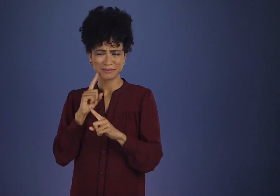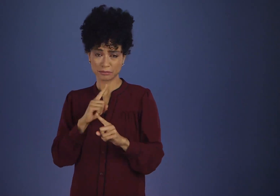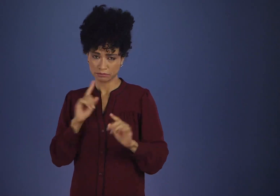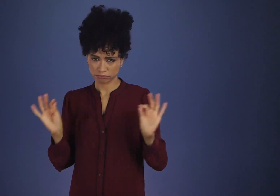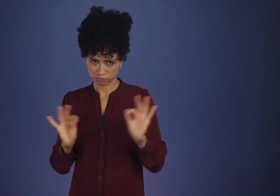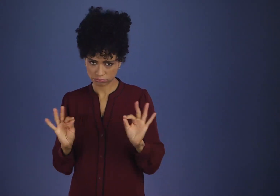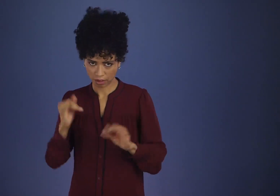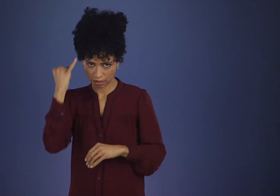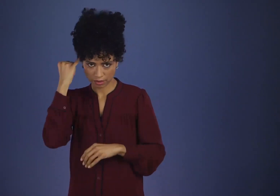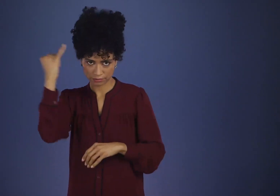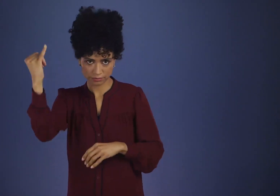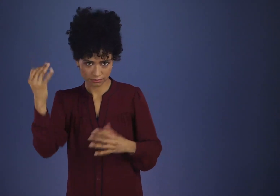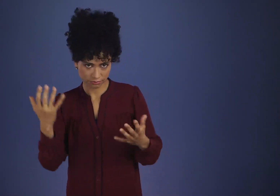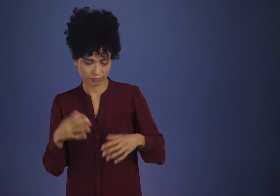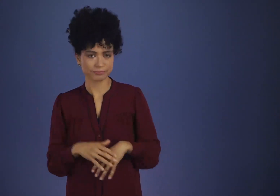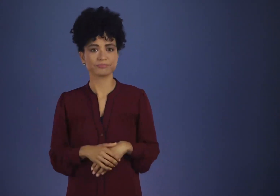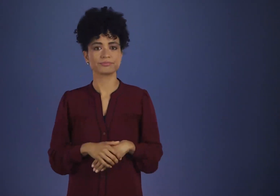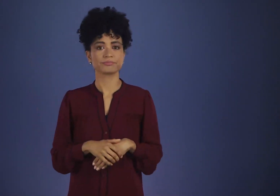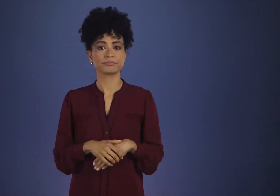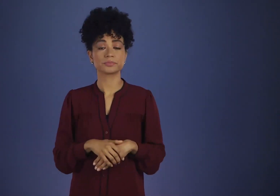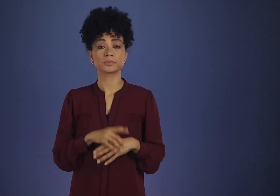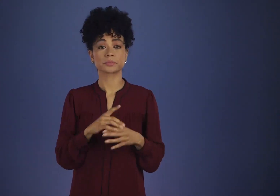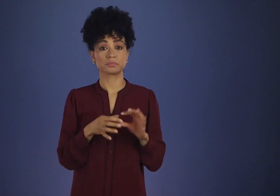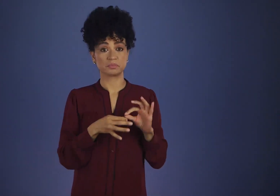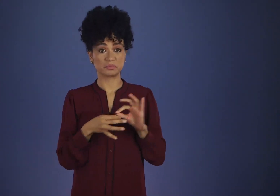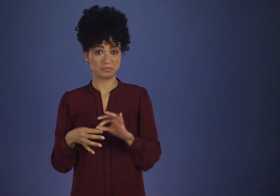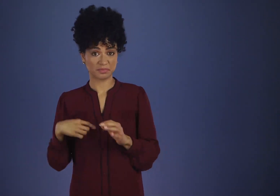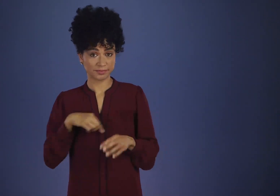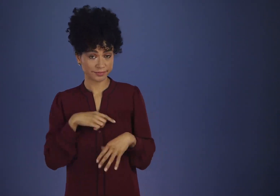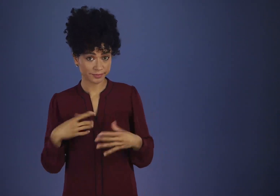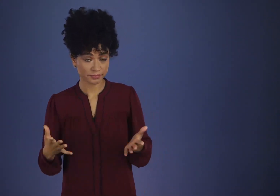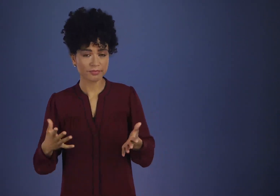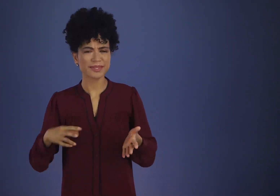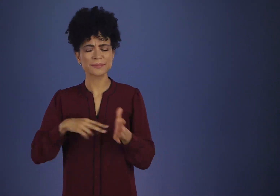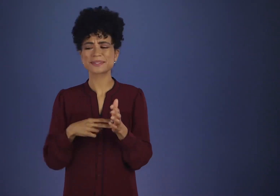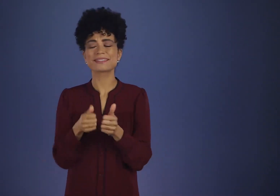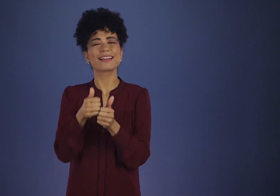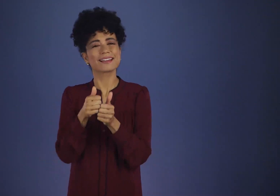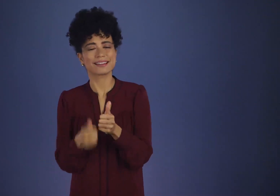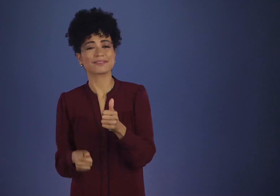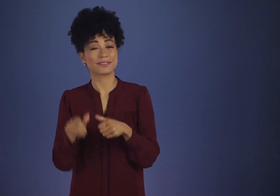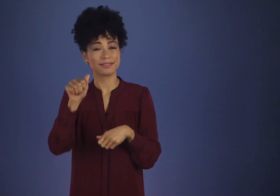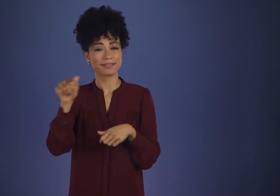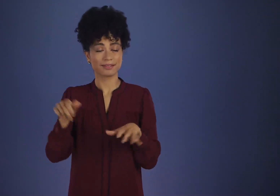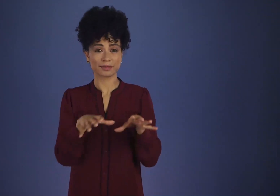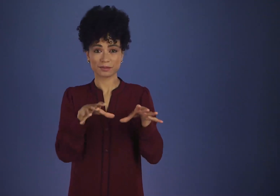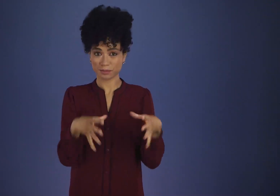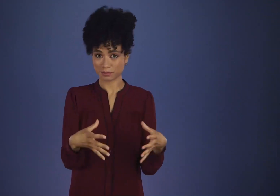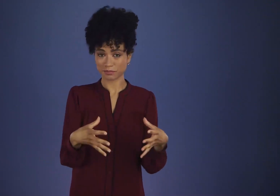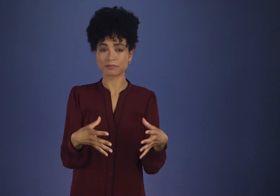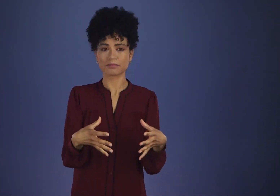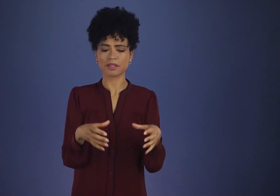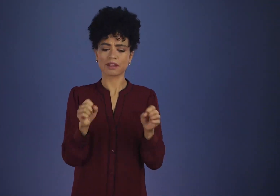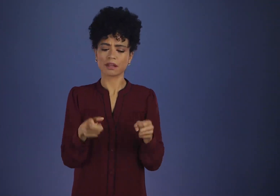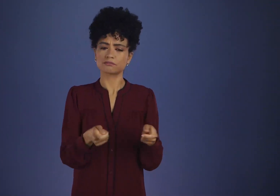But in relation to us, it means very simply that every A.A. group can manage its affairs exactly as it pleases,